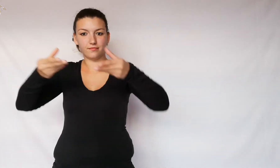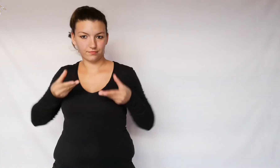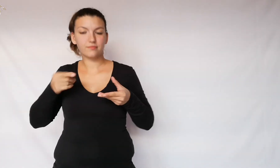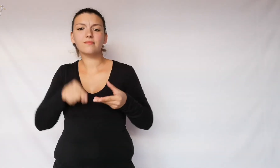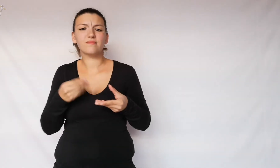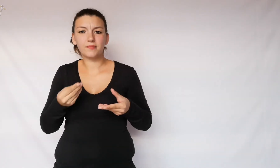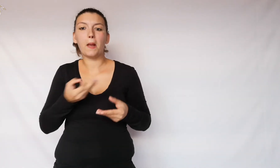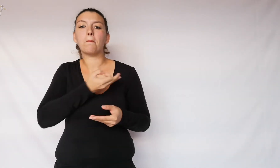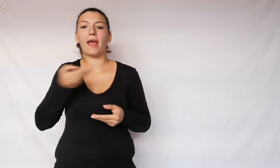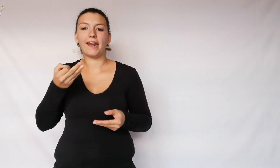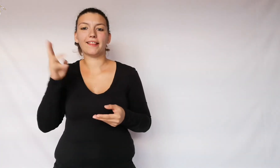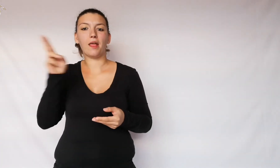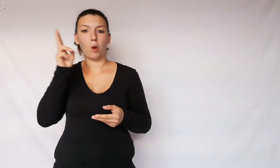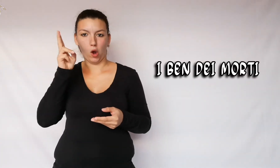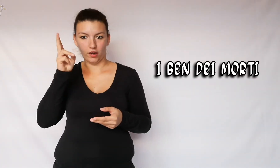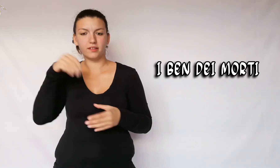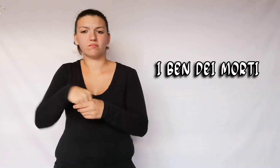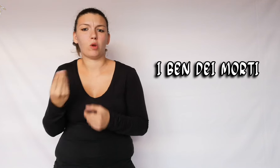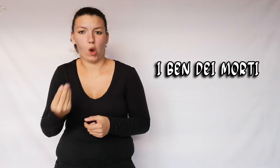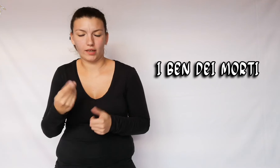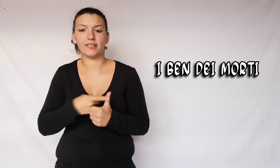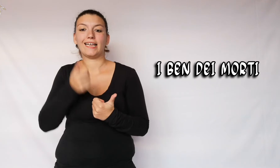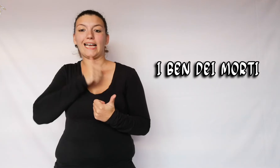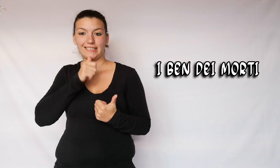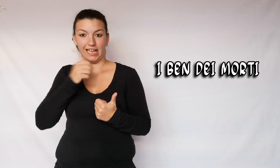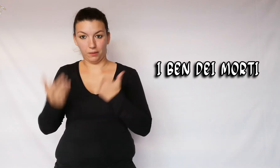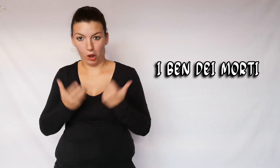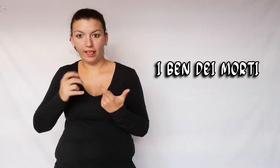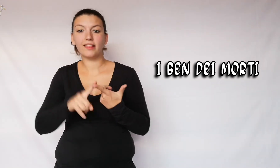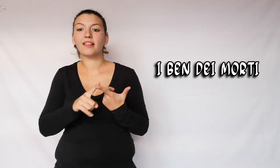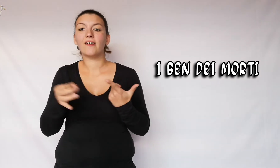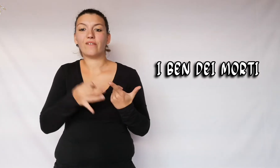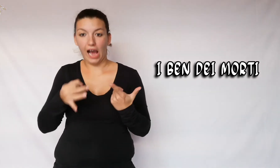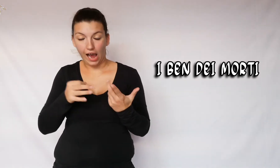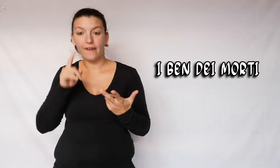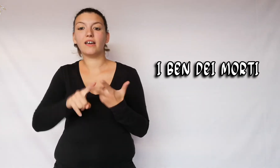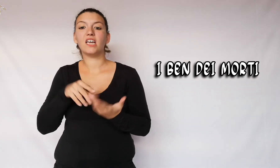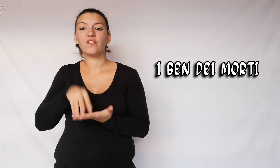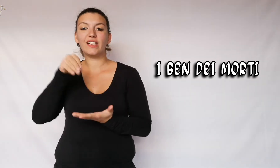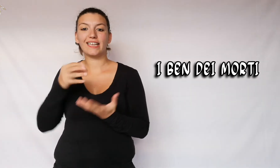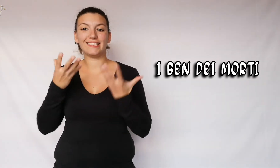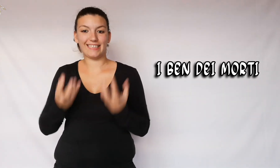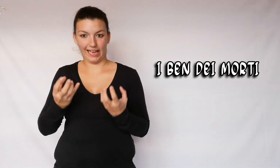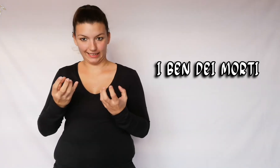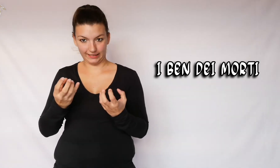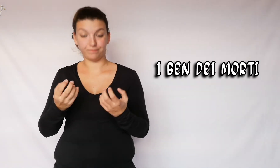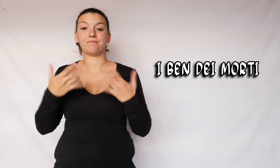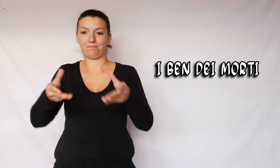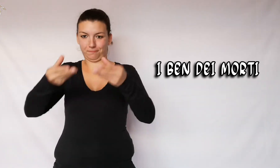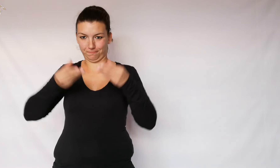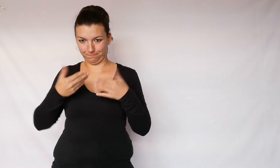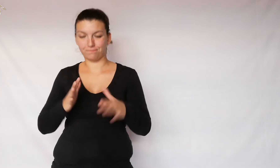receive the "ben dei morti" or boiled chestnuts, broad beans and dried figs.